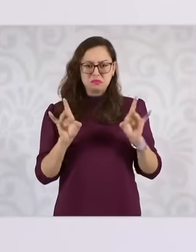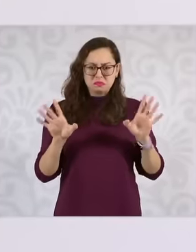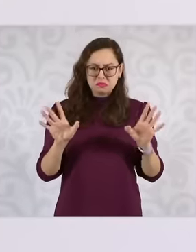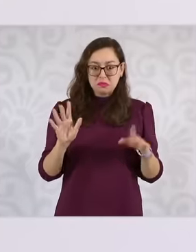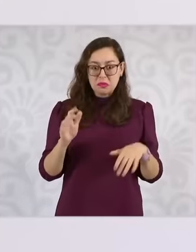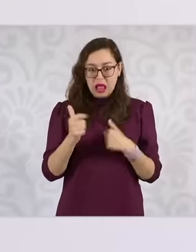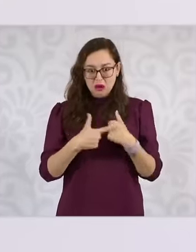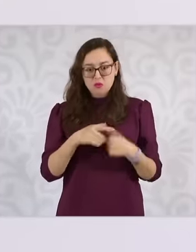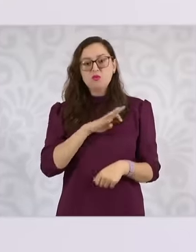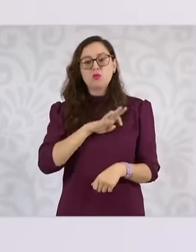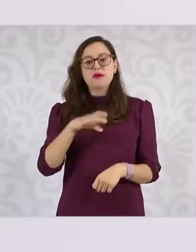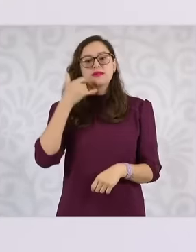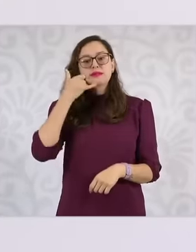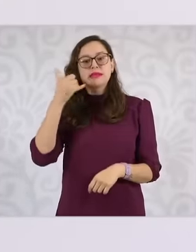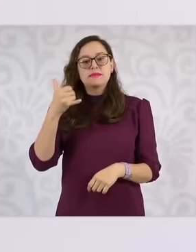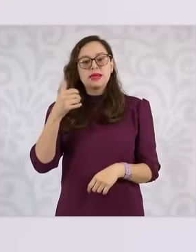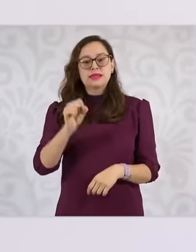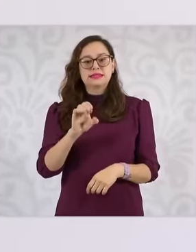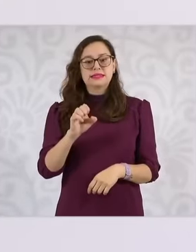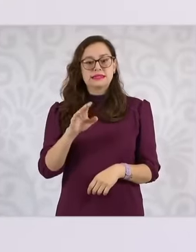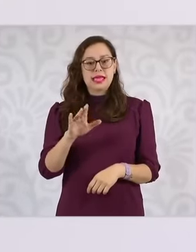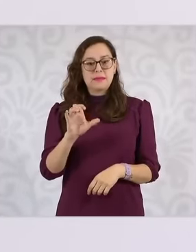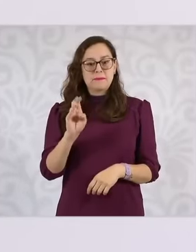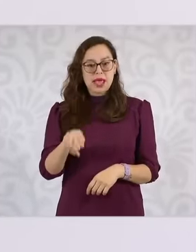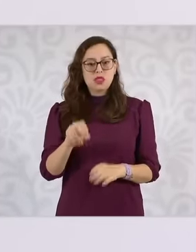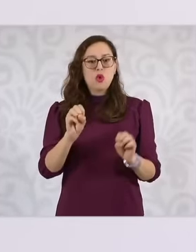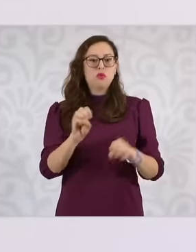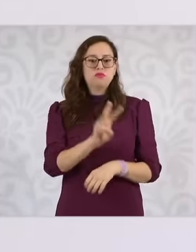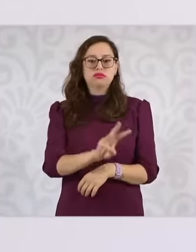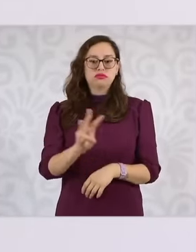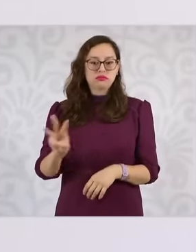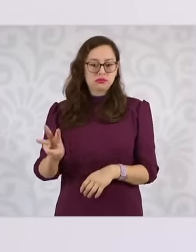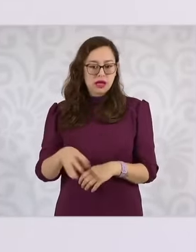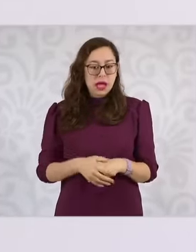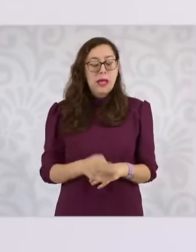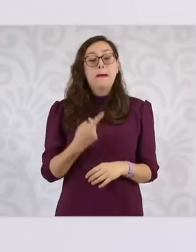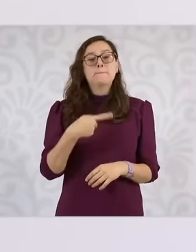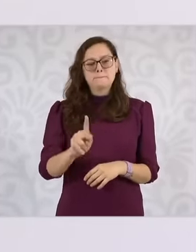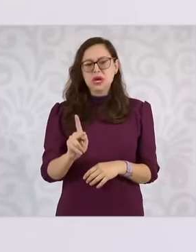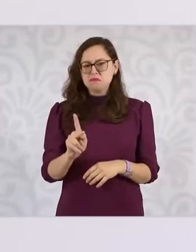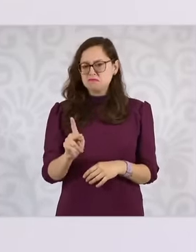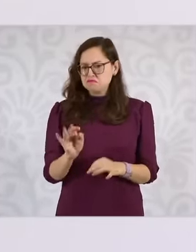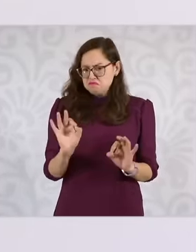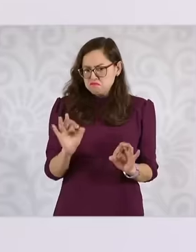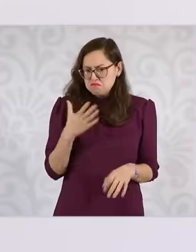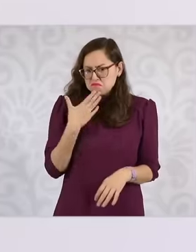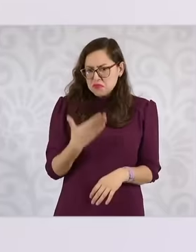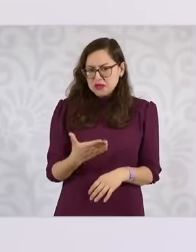the welfare line or the secretariat's website, but it works regularly.